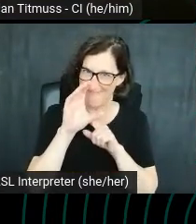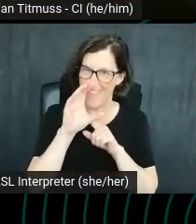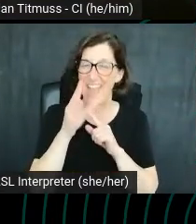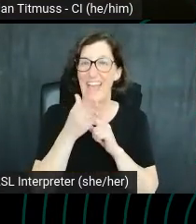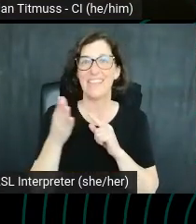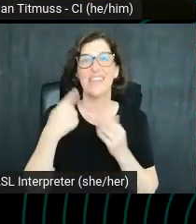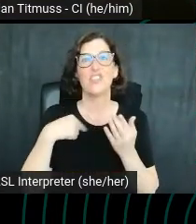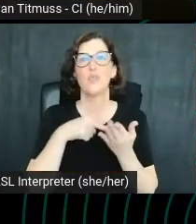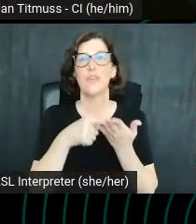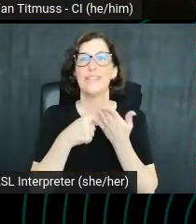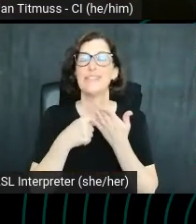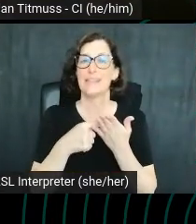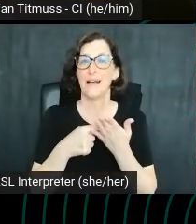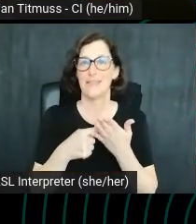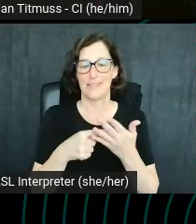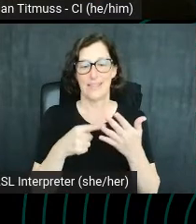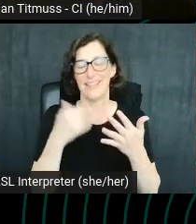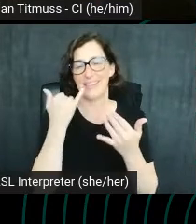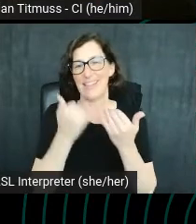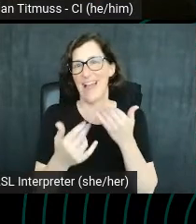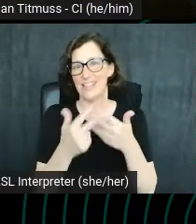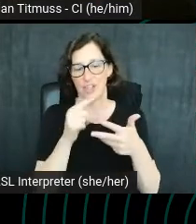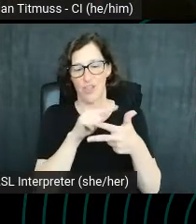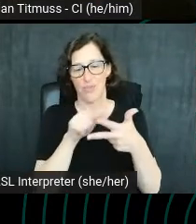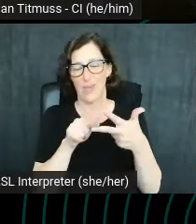those last three aren't being searched as much, right?